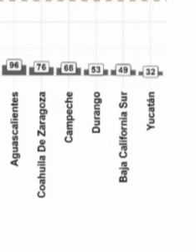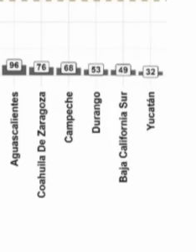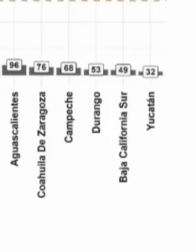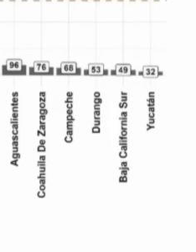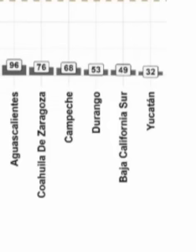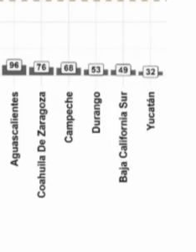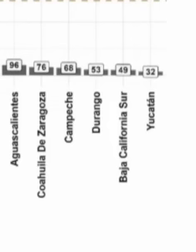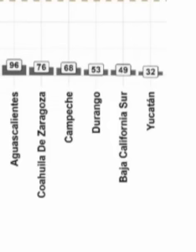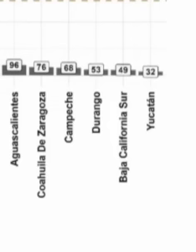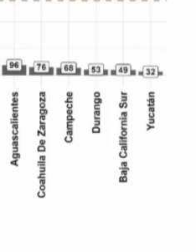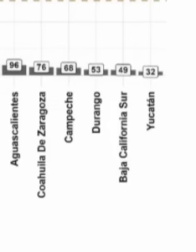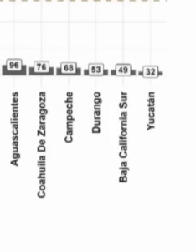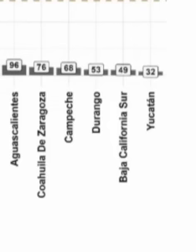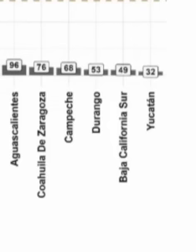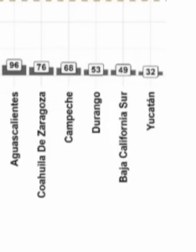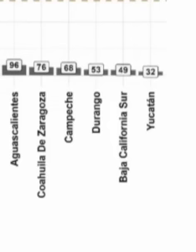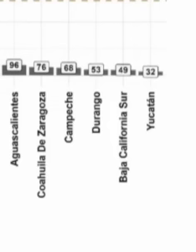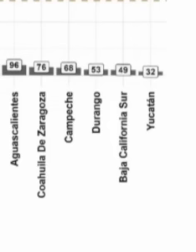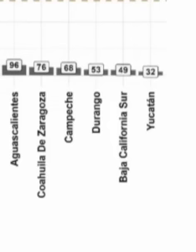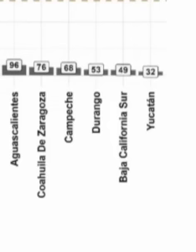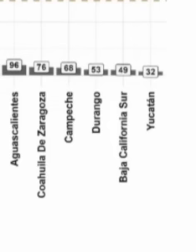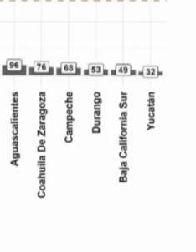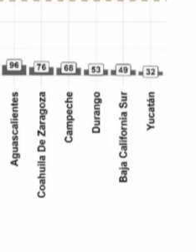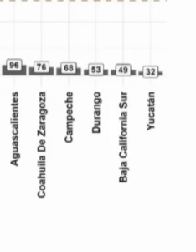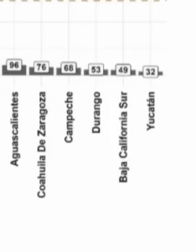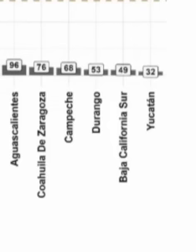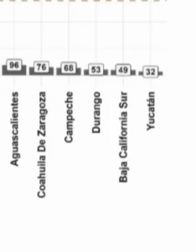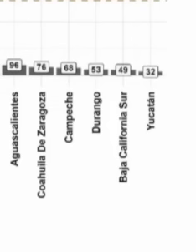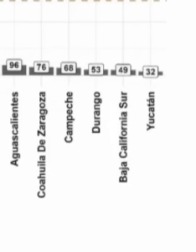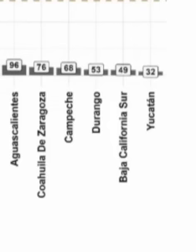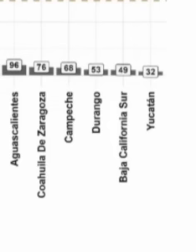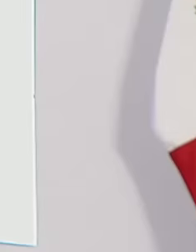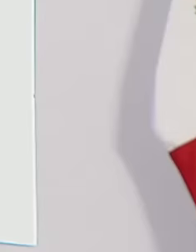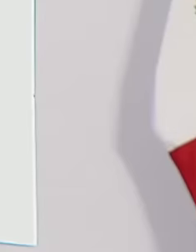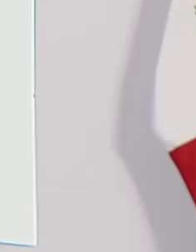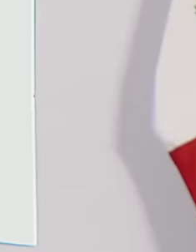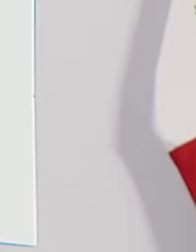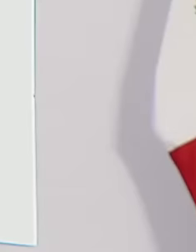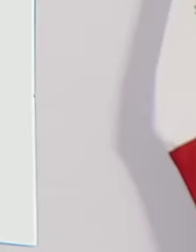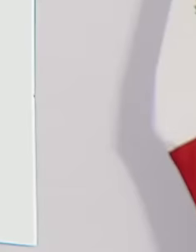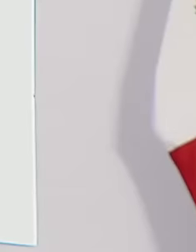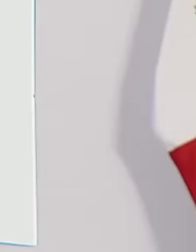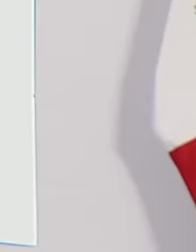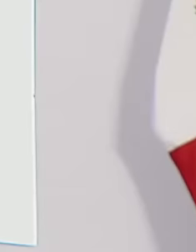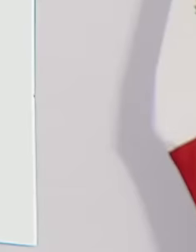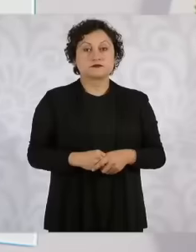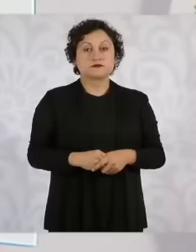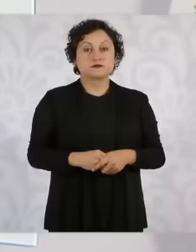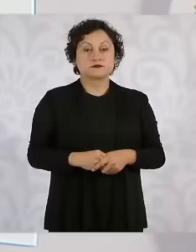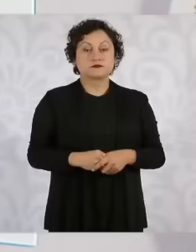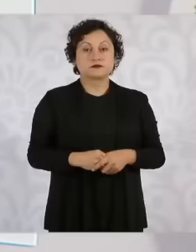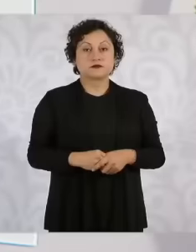in the country eh the governor is leaving to meet with the secretary of security but it is very